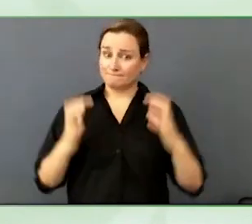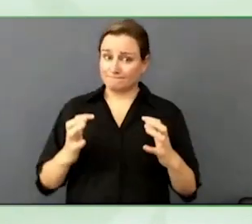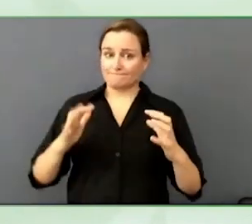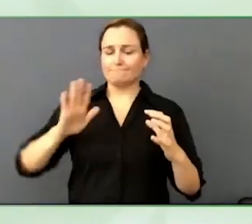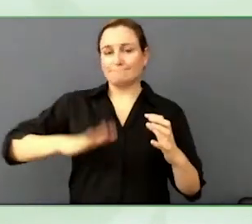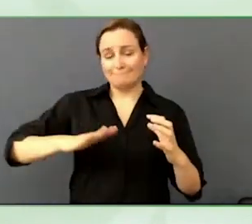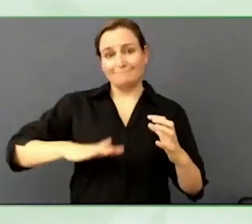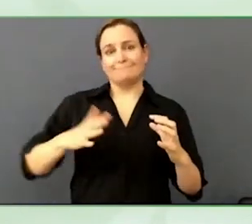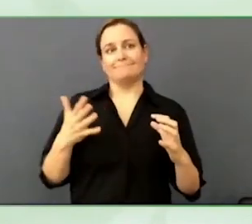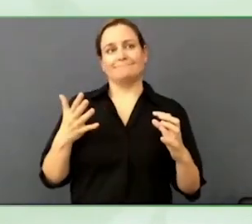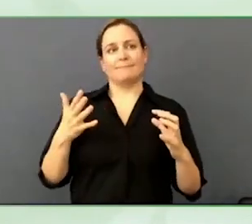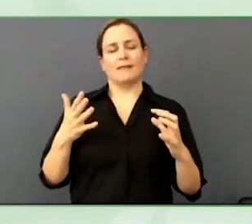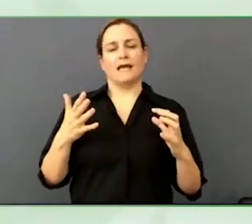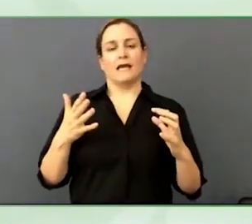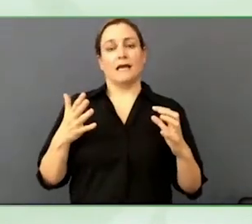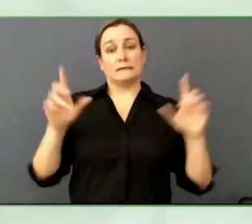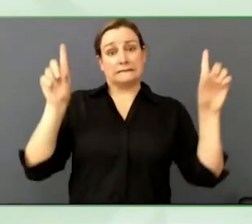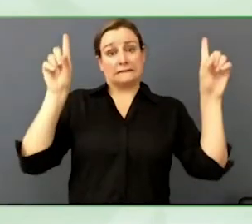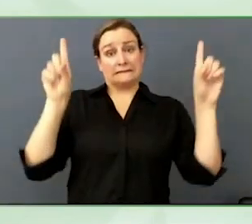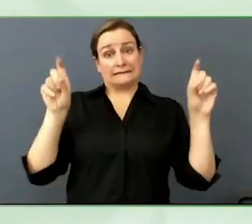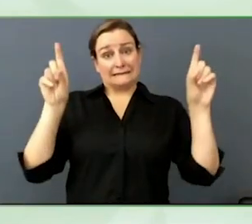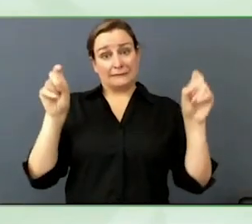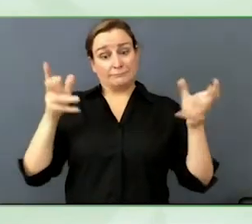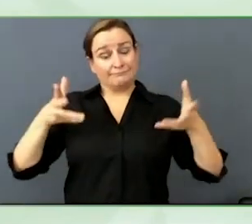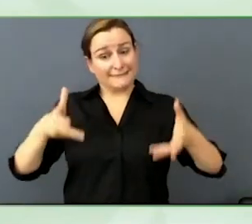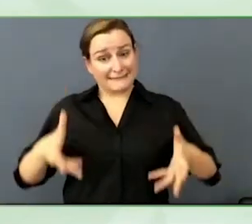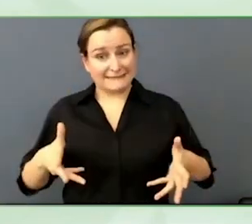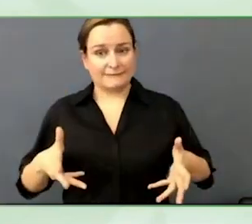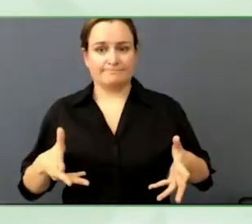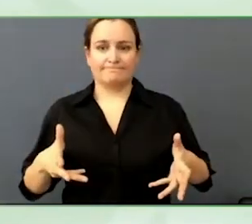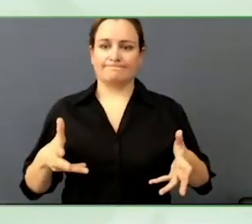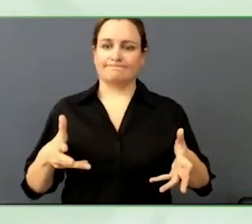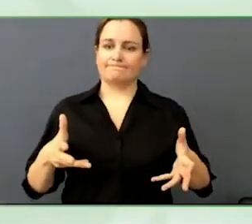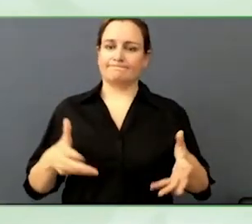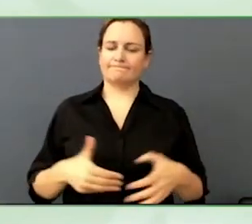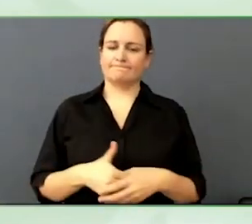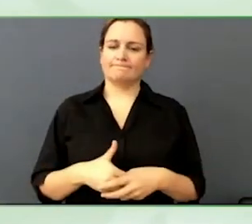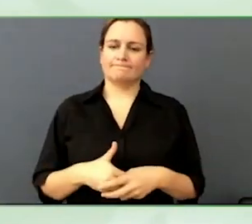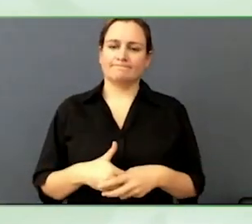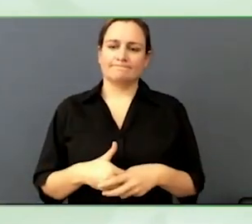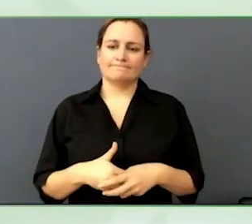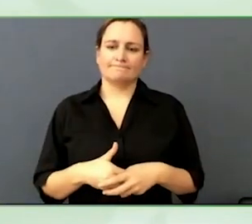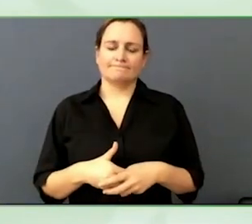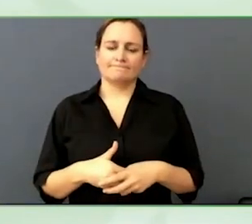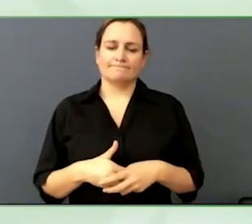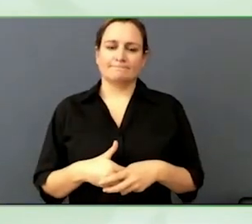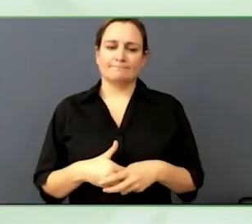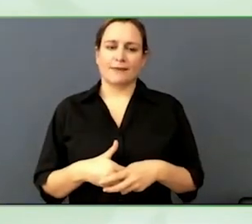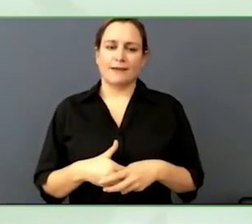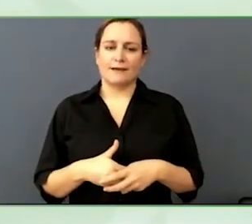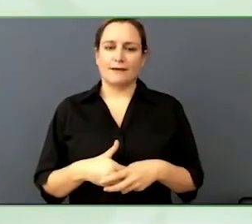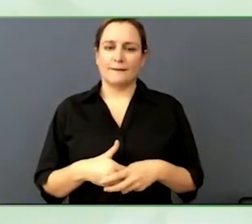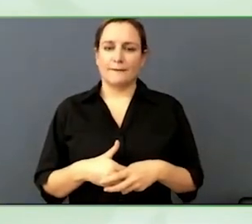In the area of captioning, it really is a great example of global